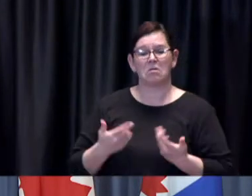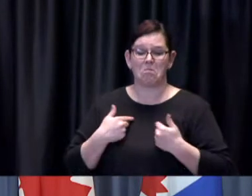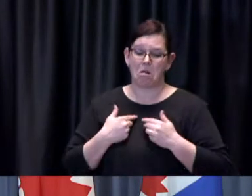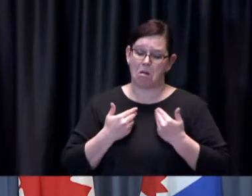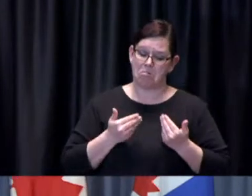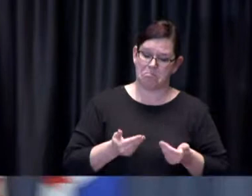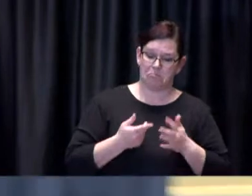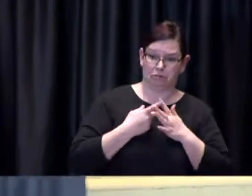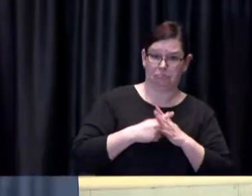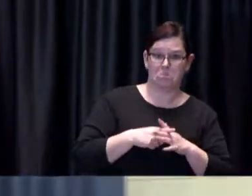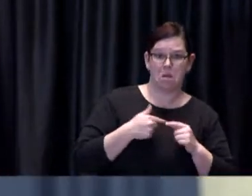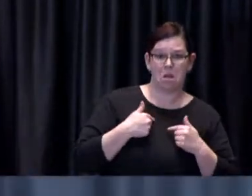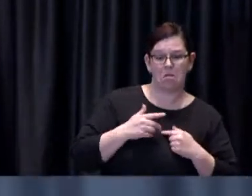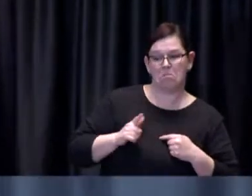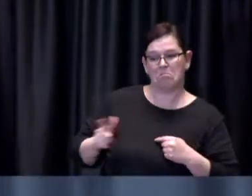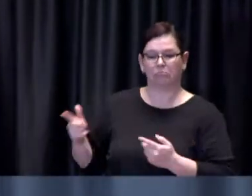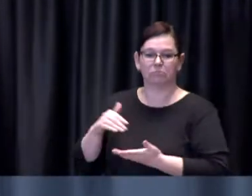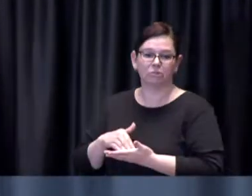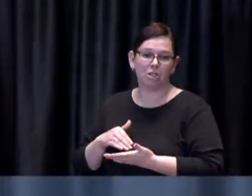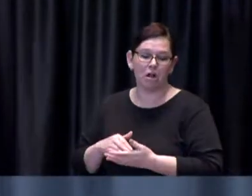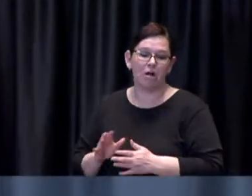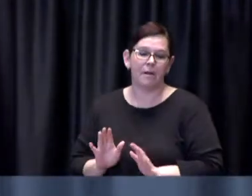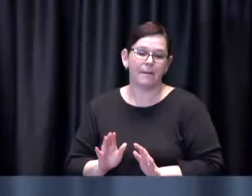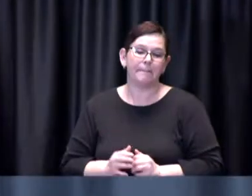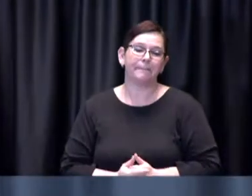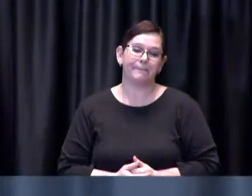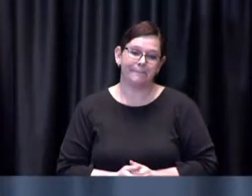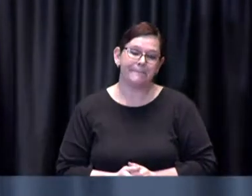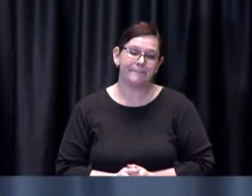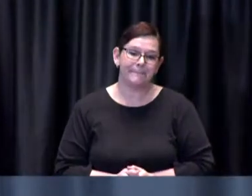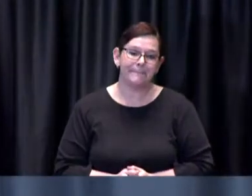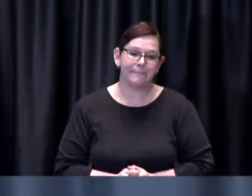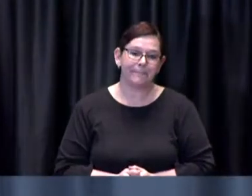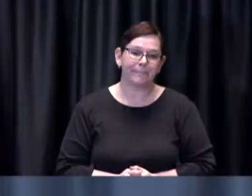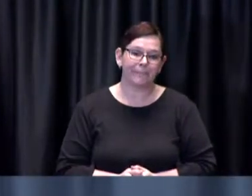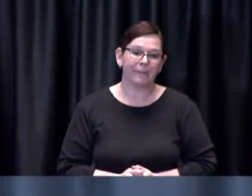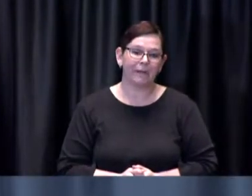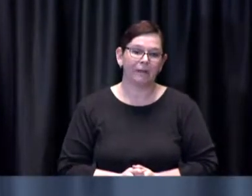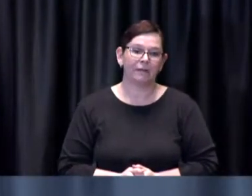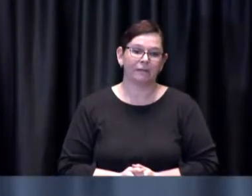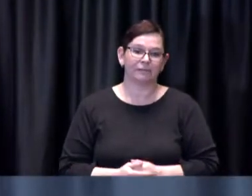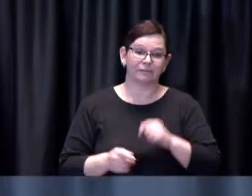than uh let me start here so the eligibility for vaccine is determined and established by